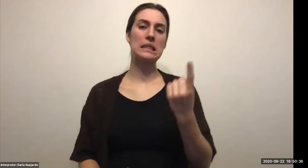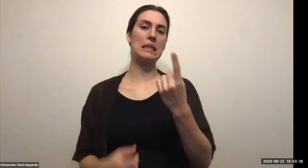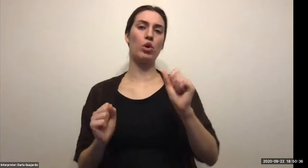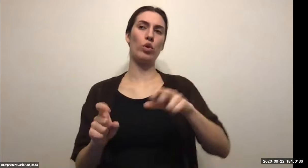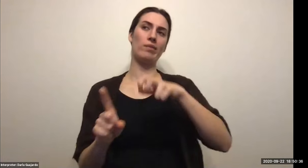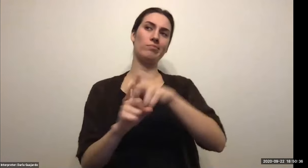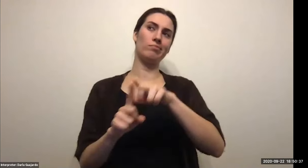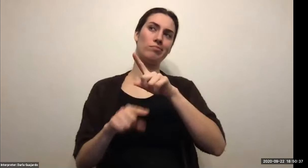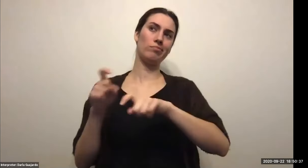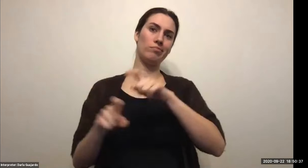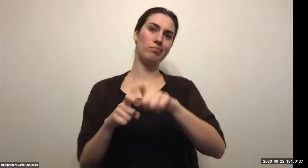Jeremy Wu (RIT Student): Anyone else have any questions.